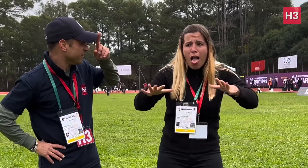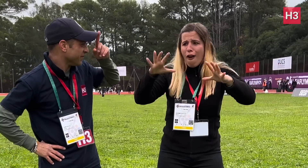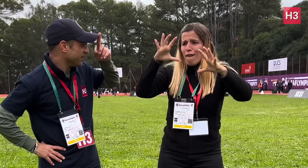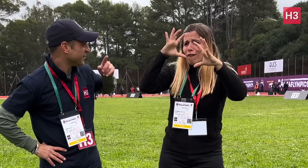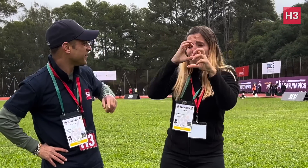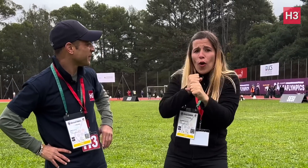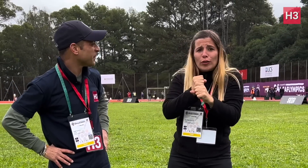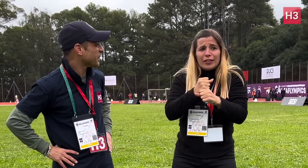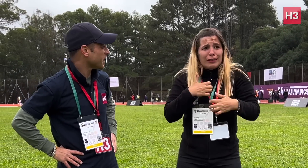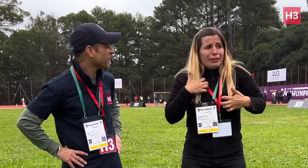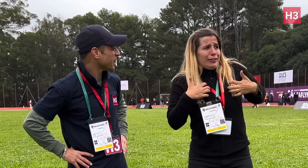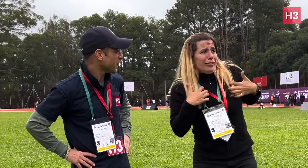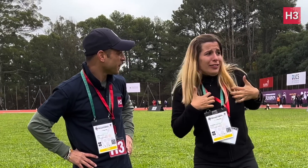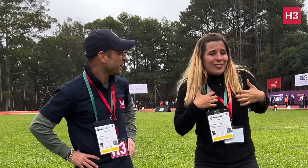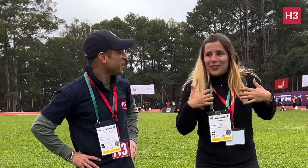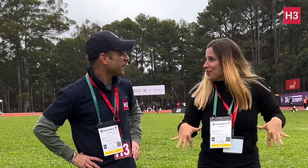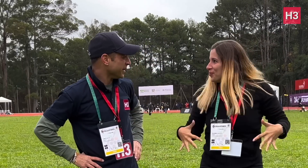eager before the beginning of competitions.